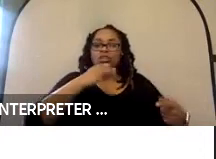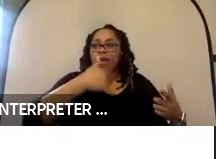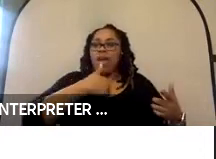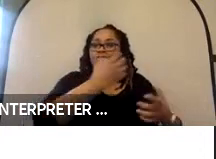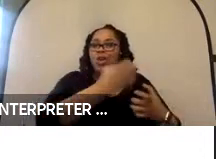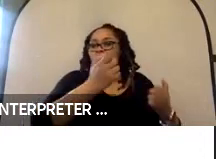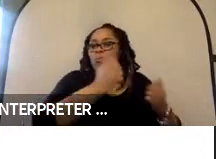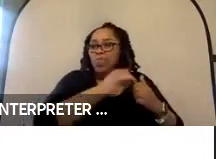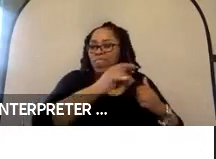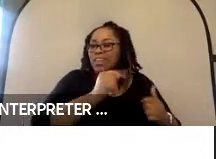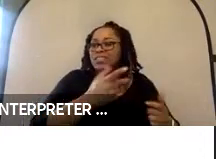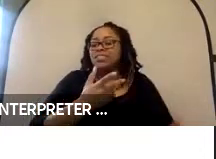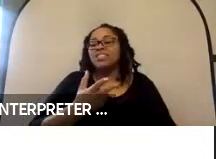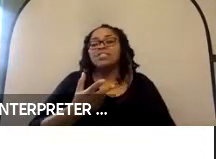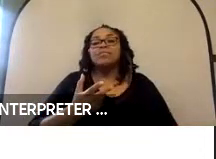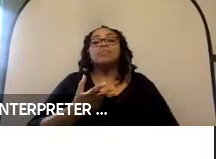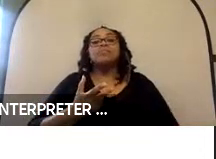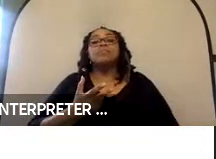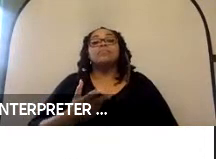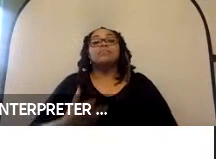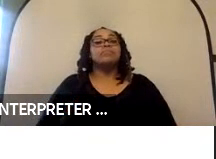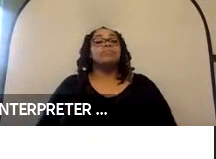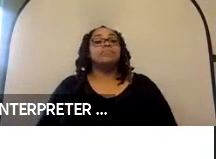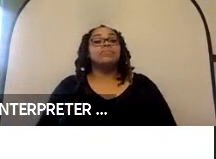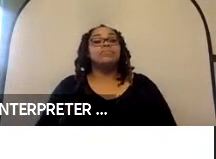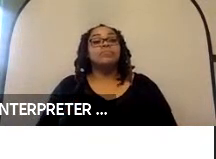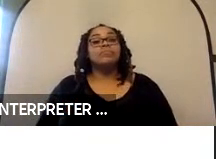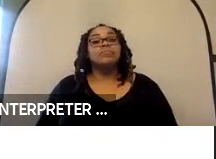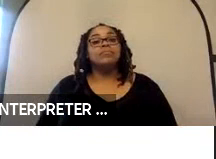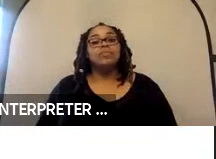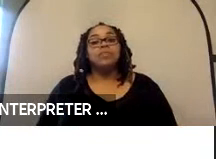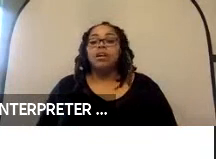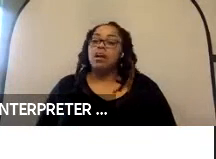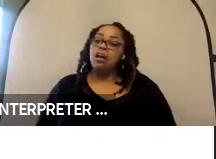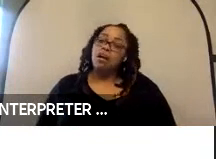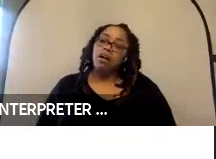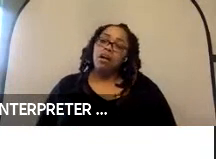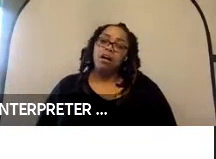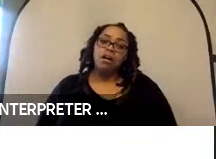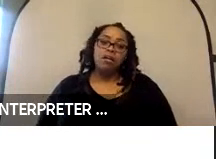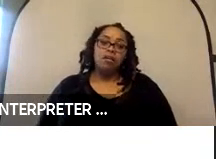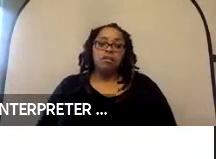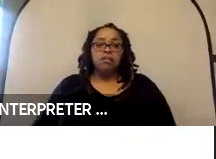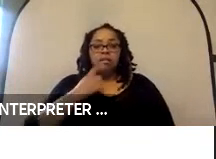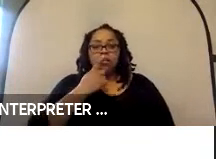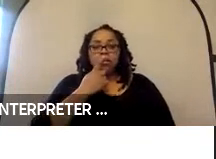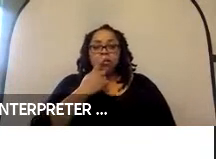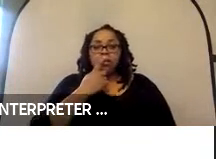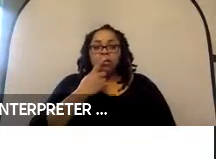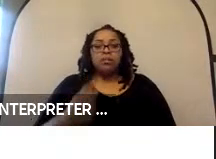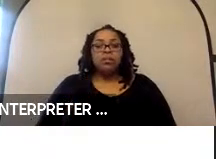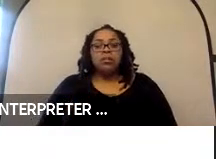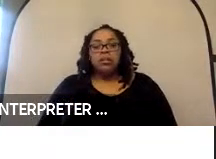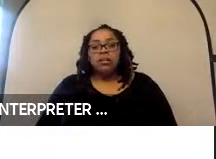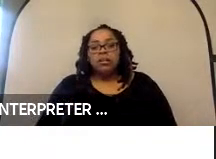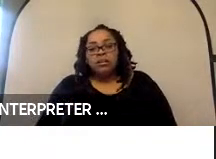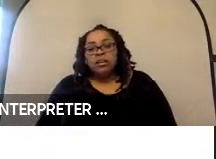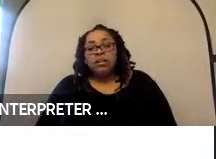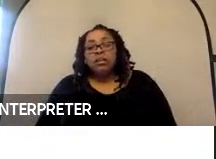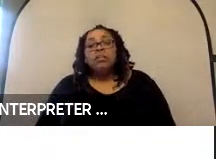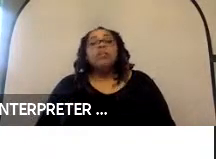So, next slide, please. But I think the need for independent, docking